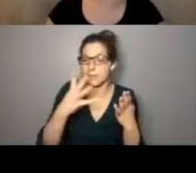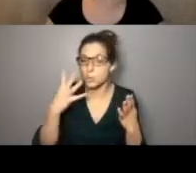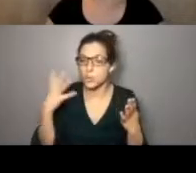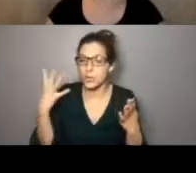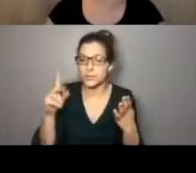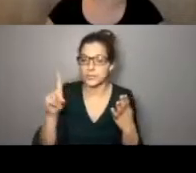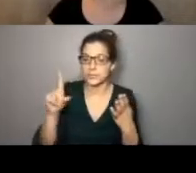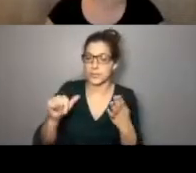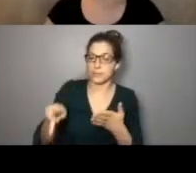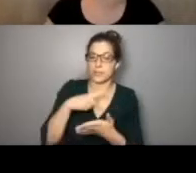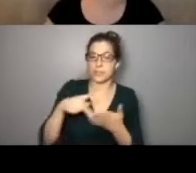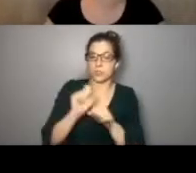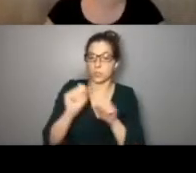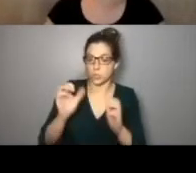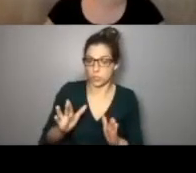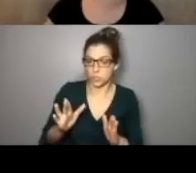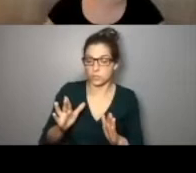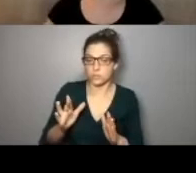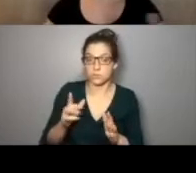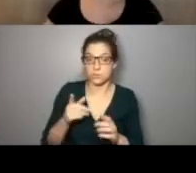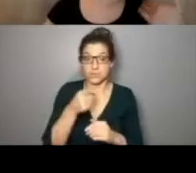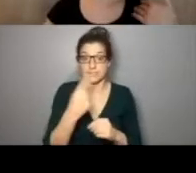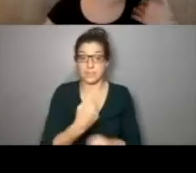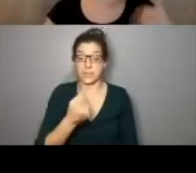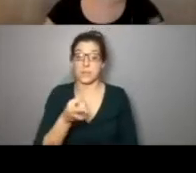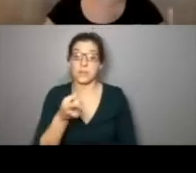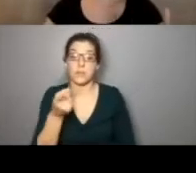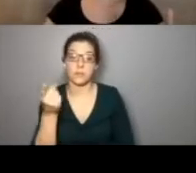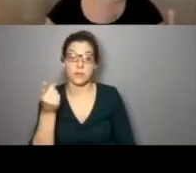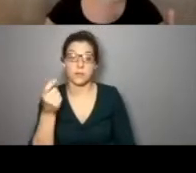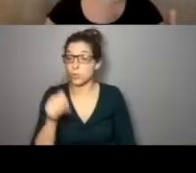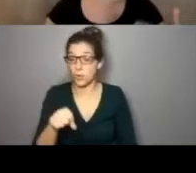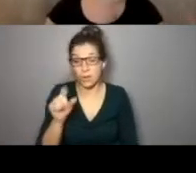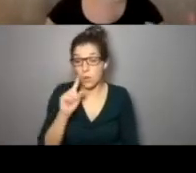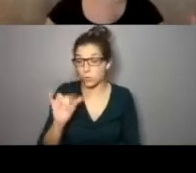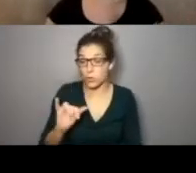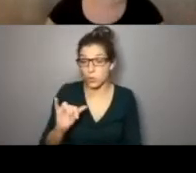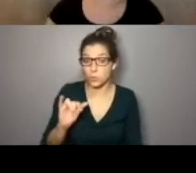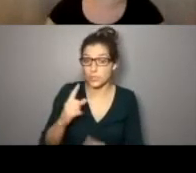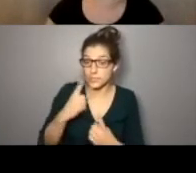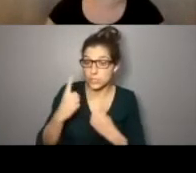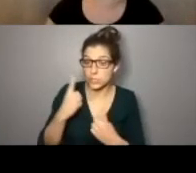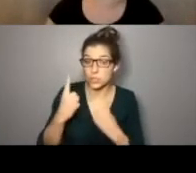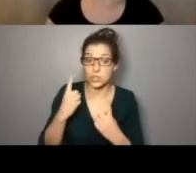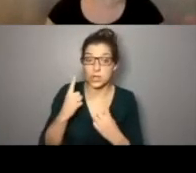disabled dance workers. So this is something that you can also consider as an